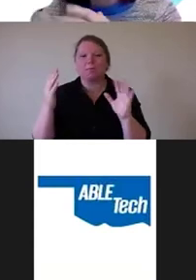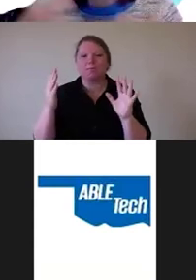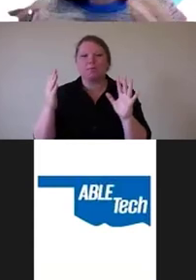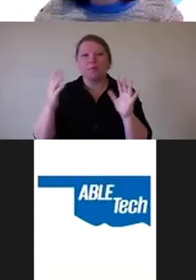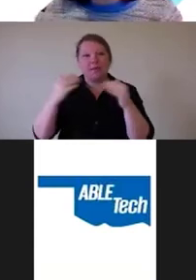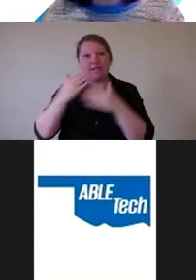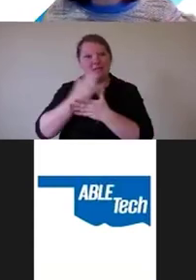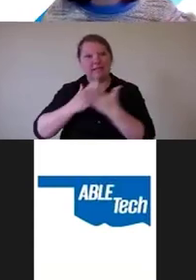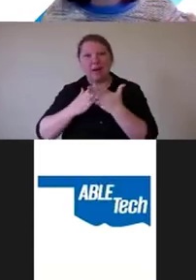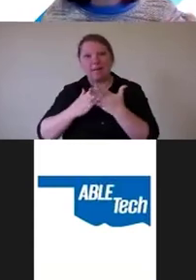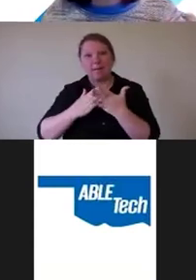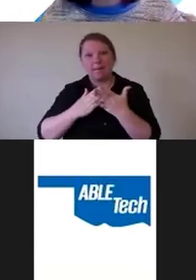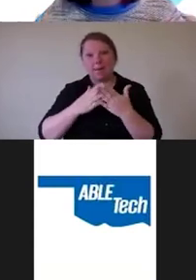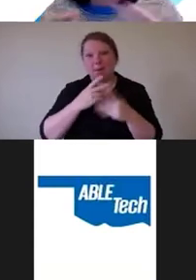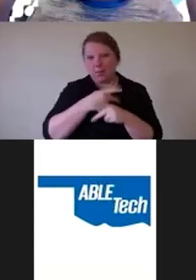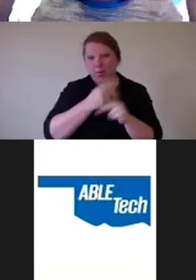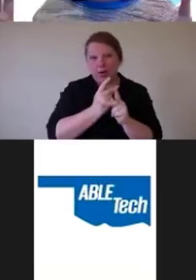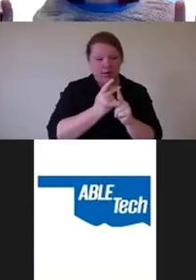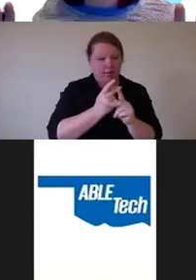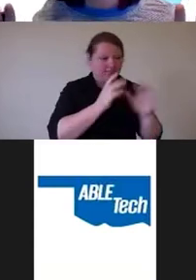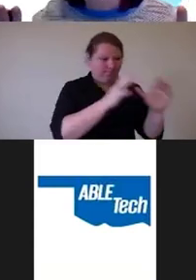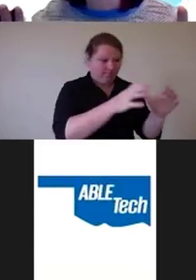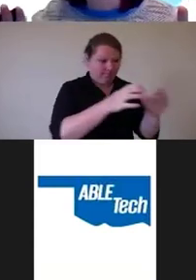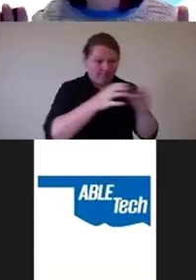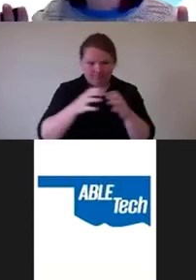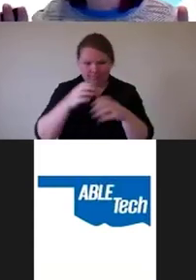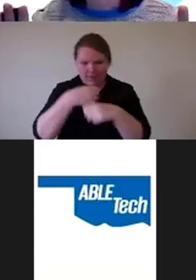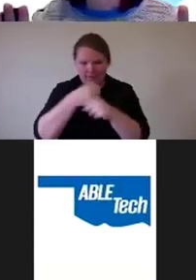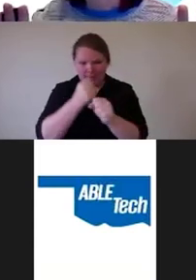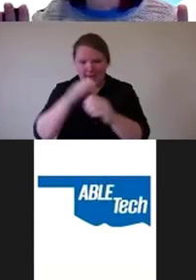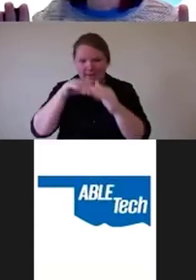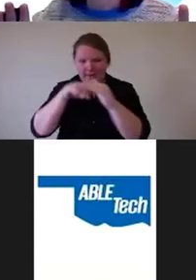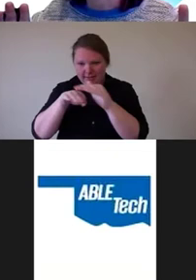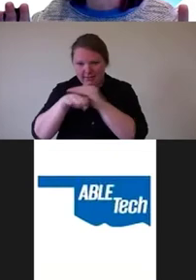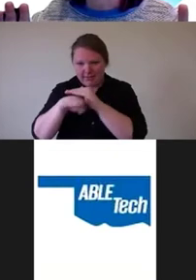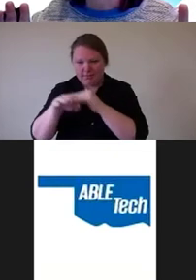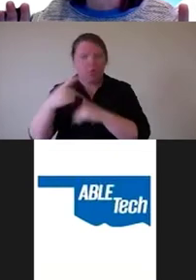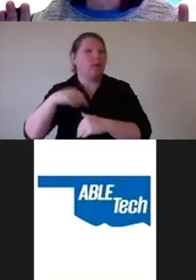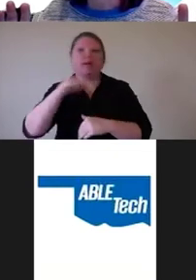We made them accessible. We did not advertise that we had made these products accessible.